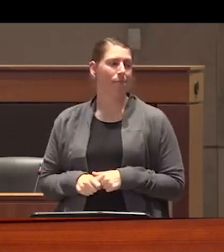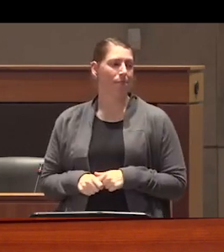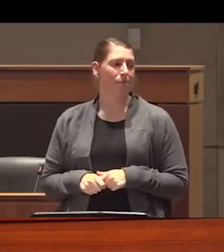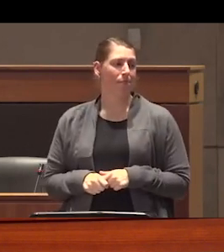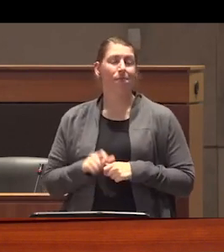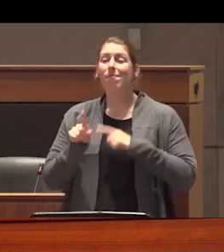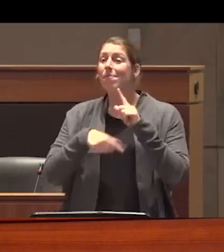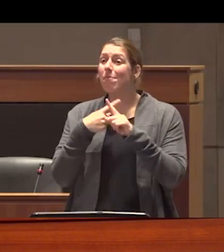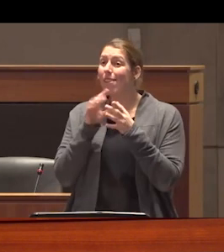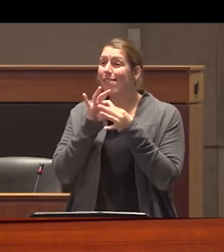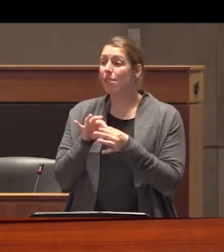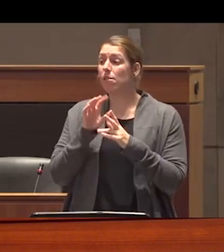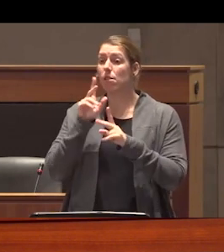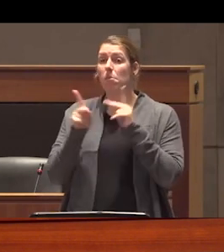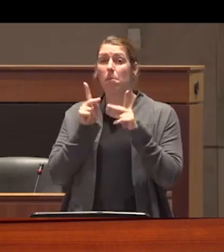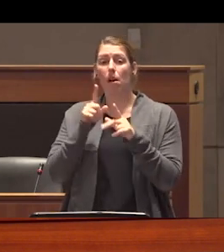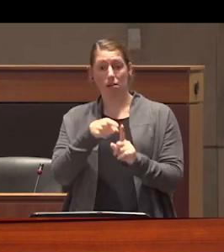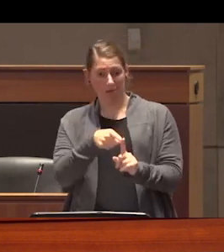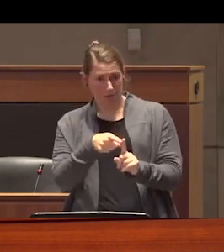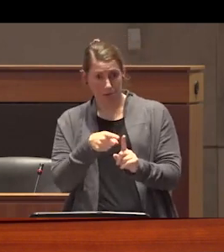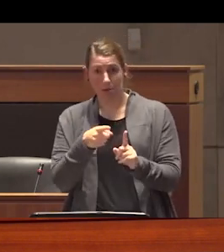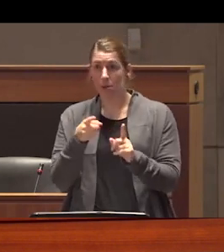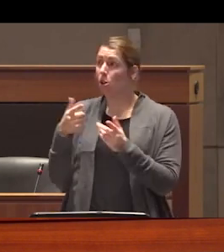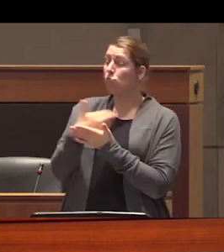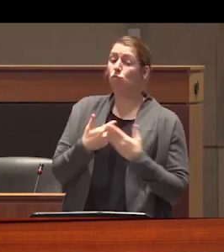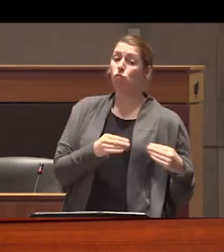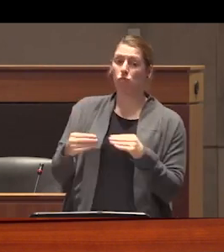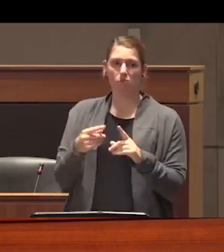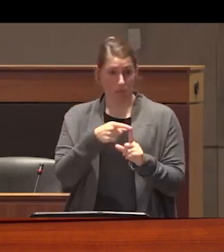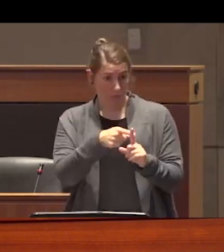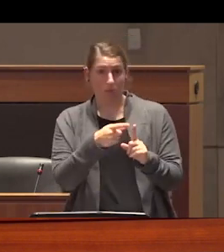relates to the fact that people are being blamed for diversion tend to be the most impoverished